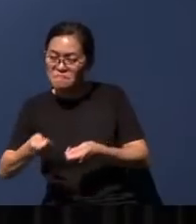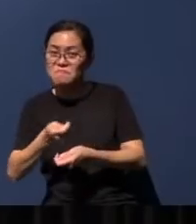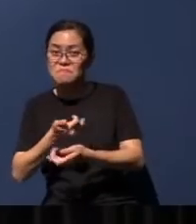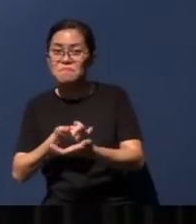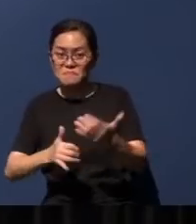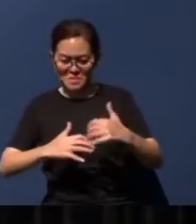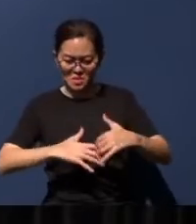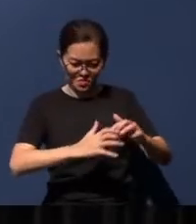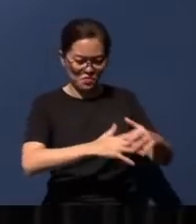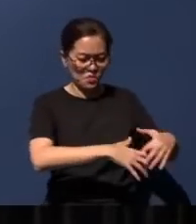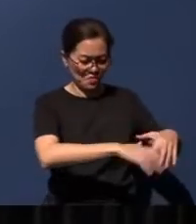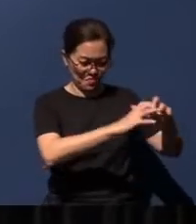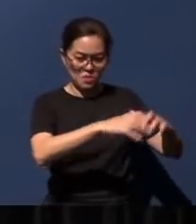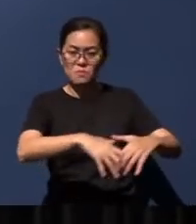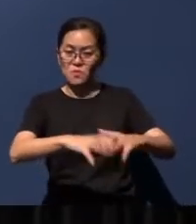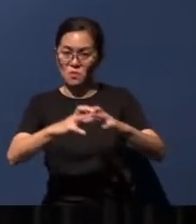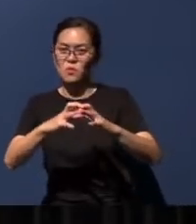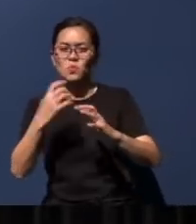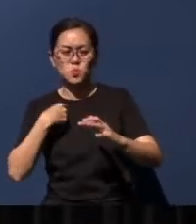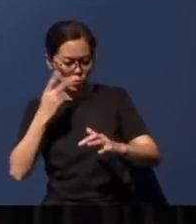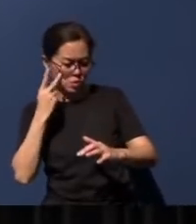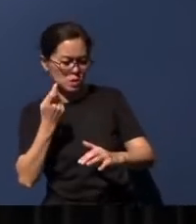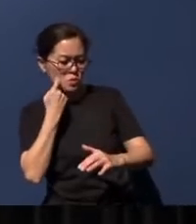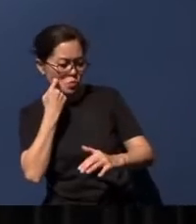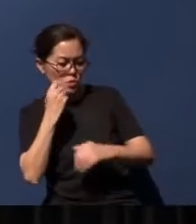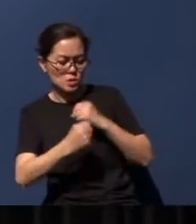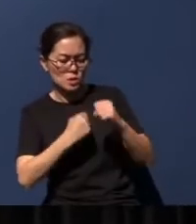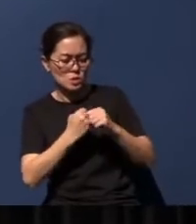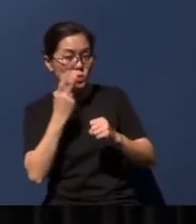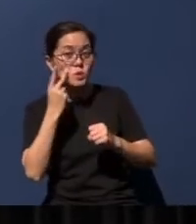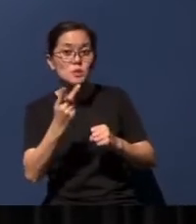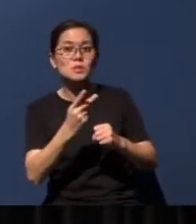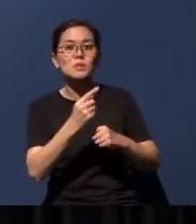We've seen in recent years, you know, the growth and development of global shipping,